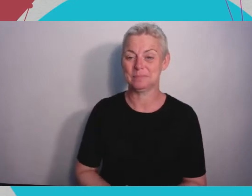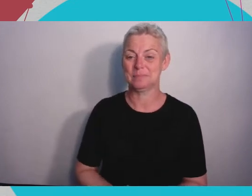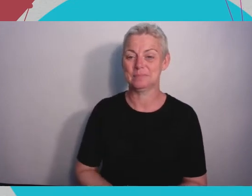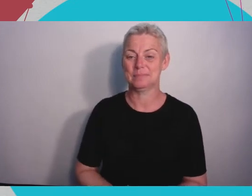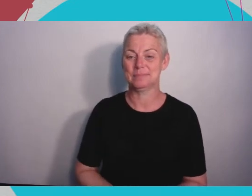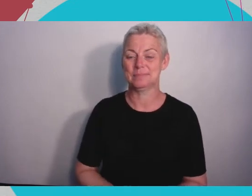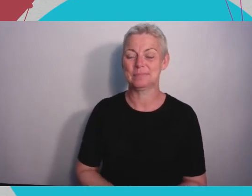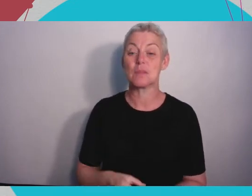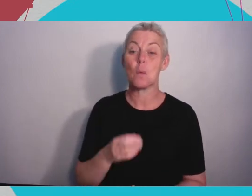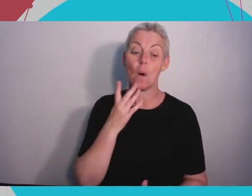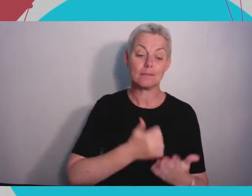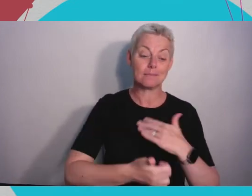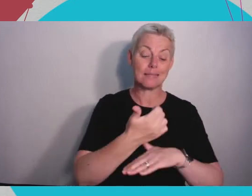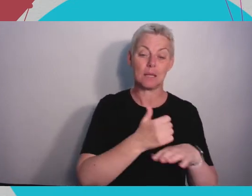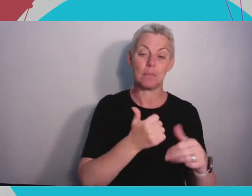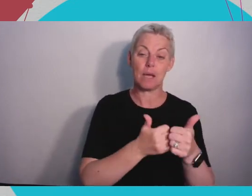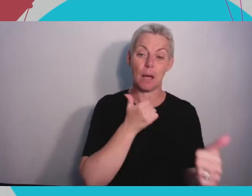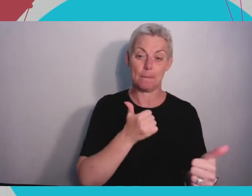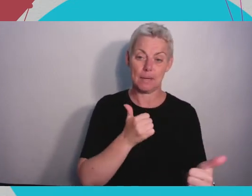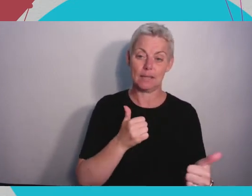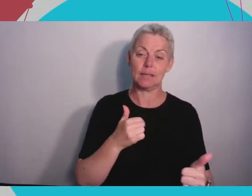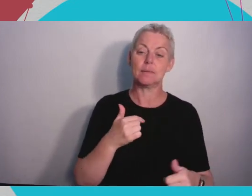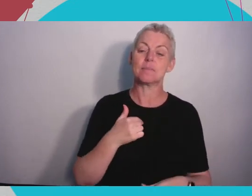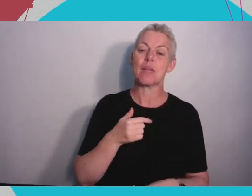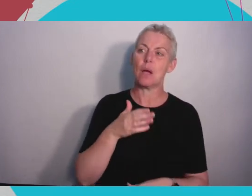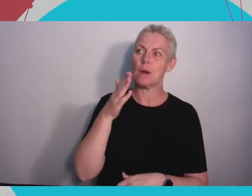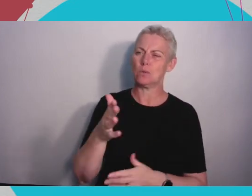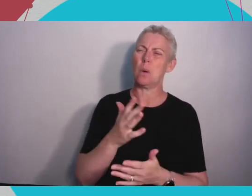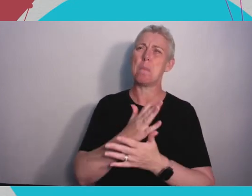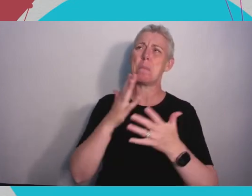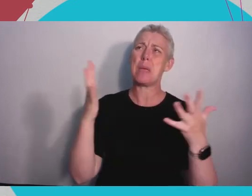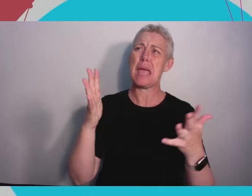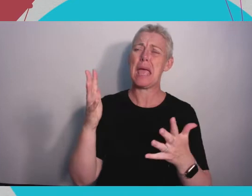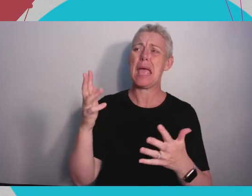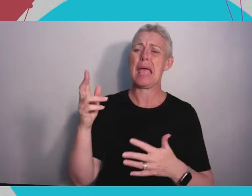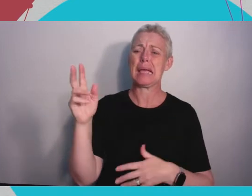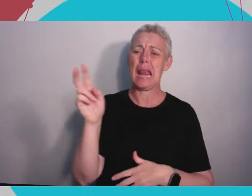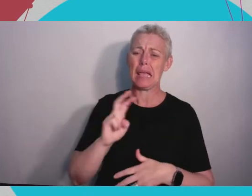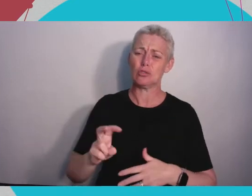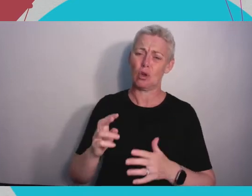we went to a consumer electronics show in Las Vegas. The biggest show for the consumer